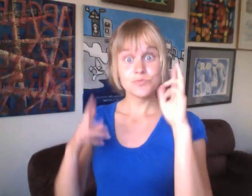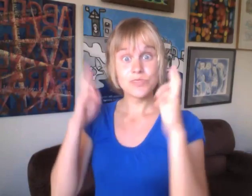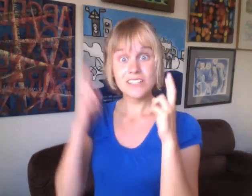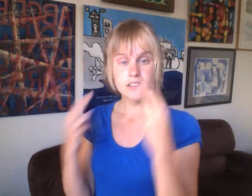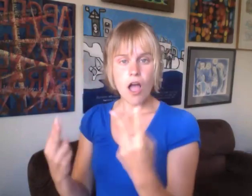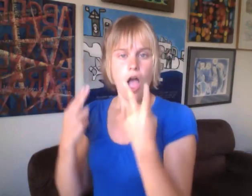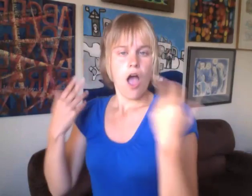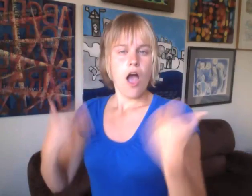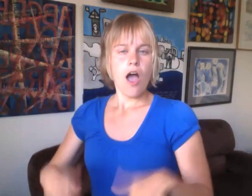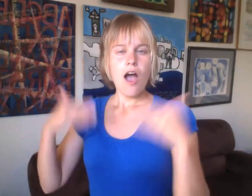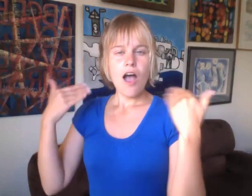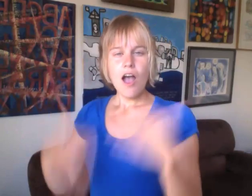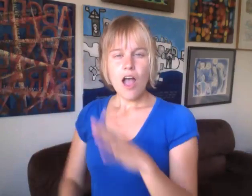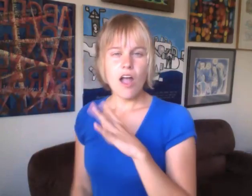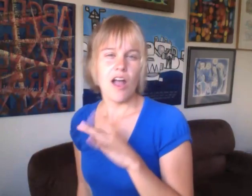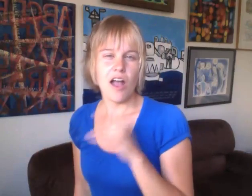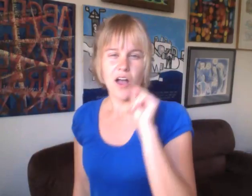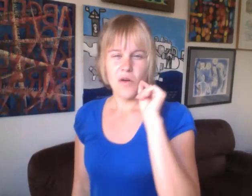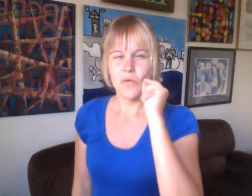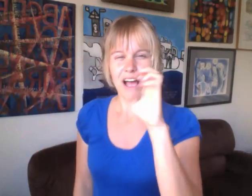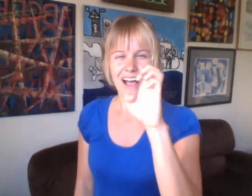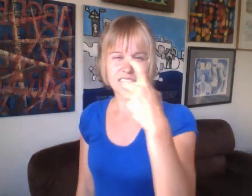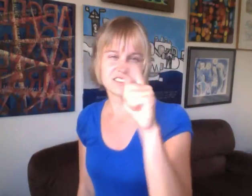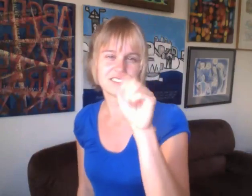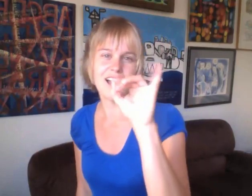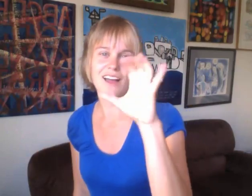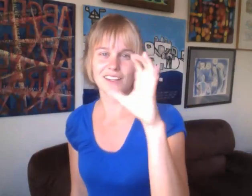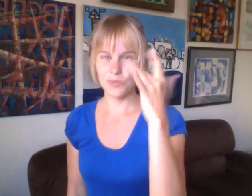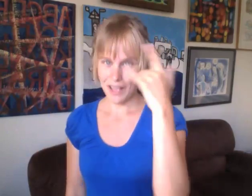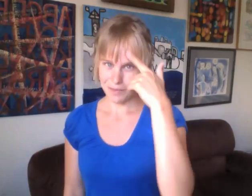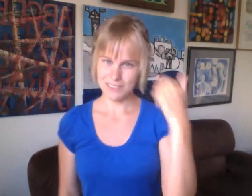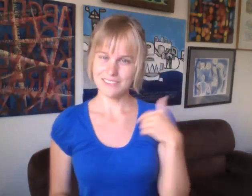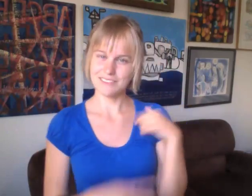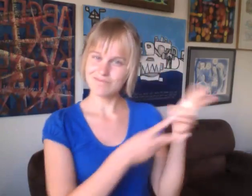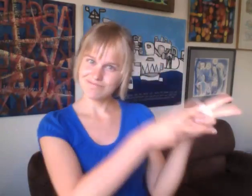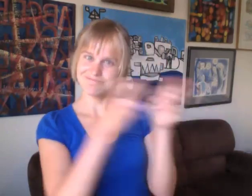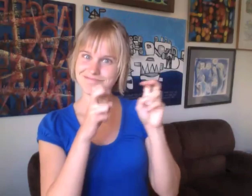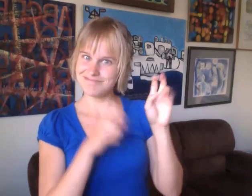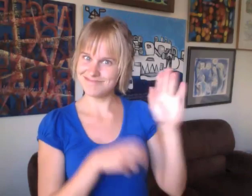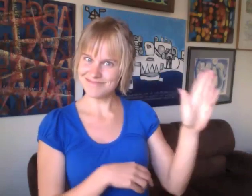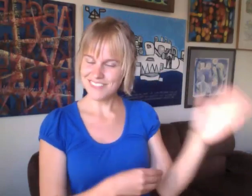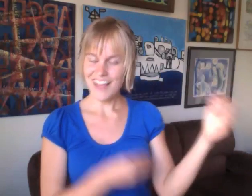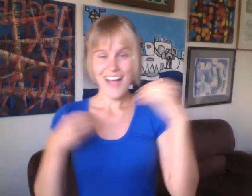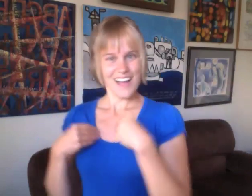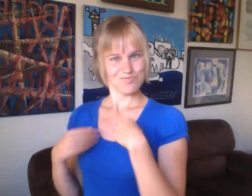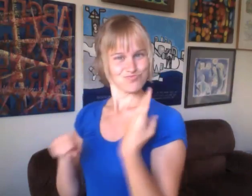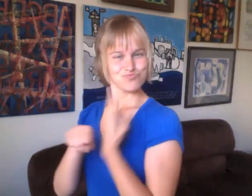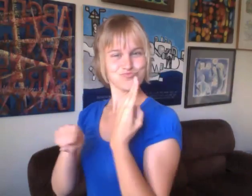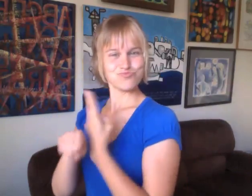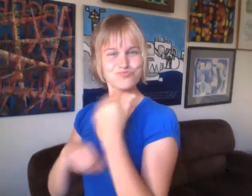In contrast, white people would exoticize dreadlocks on white people. This happens because my dreadlocks are free from racial significance